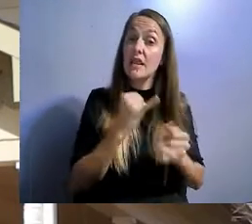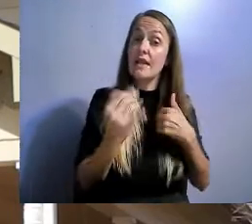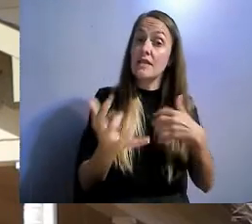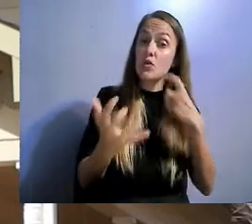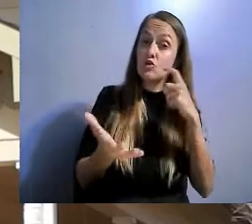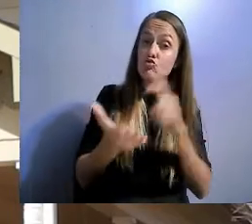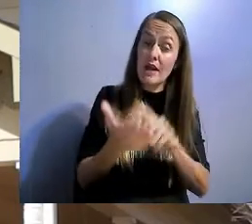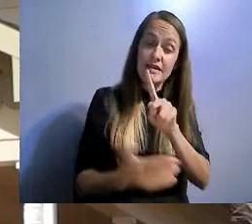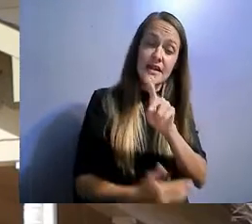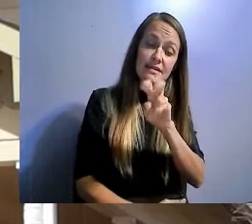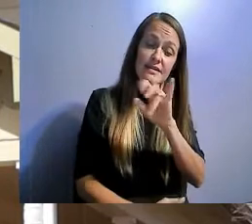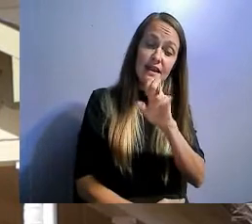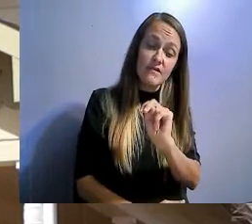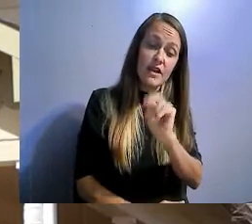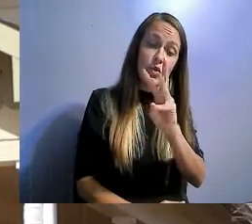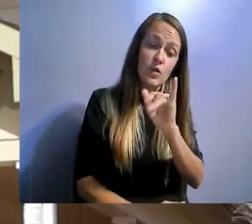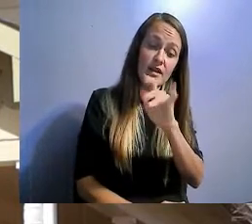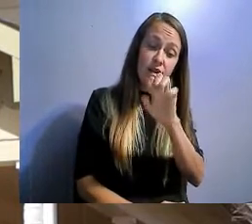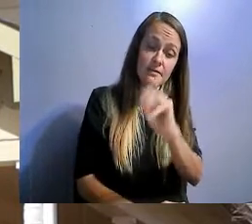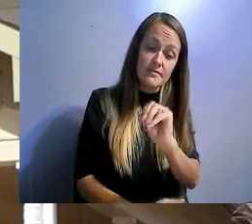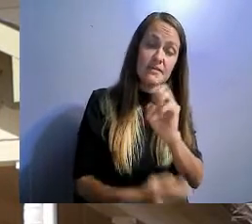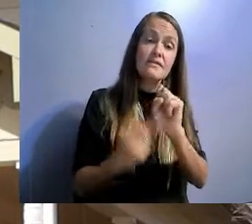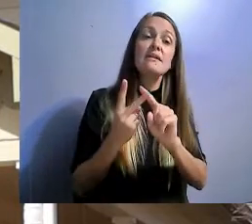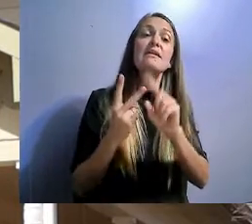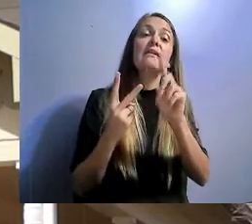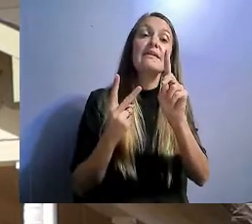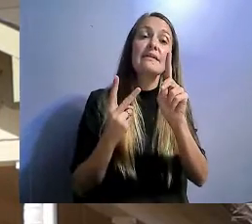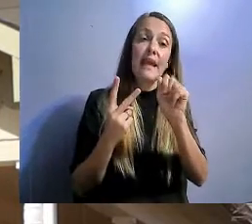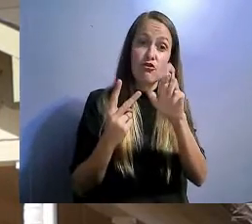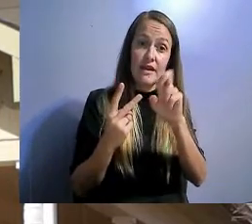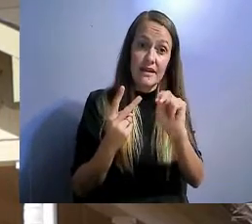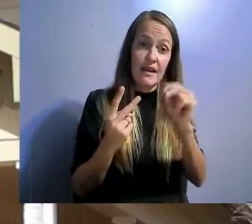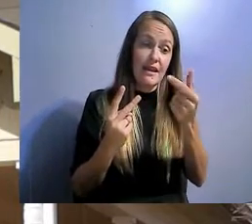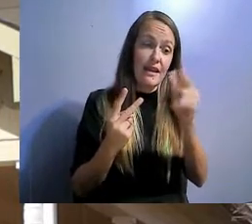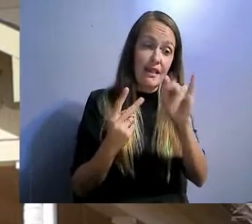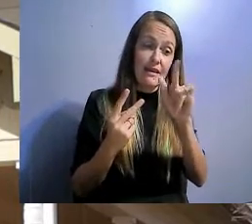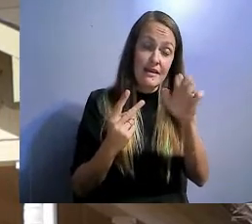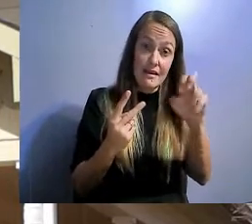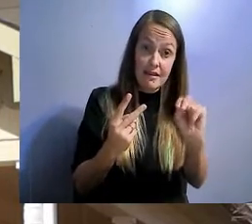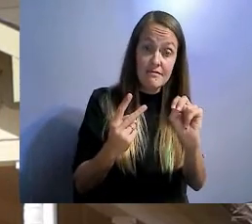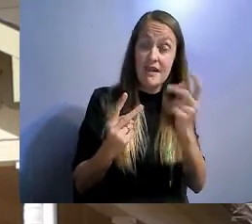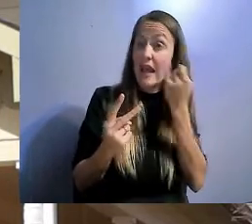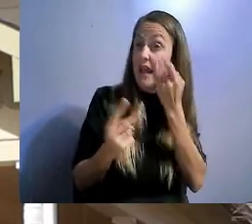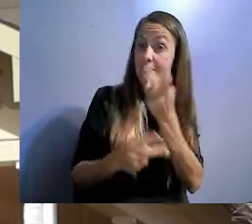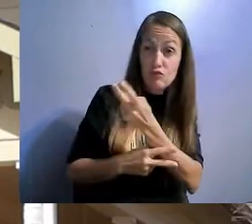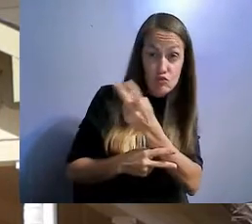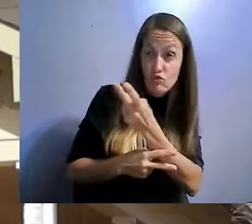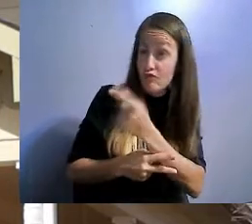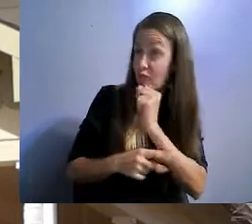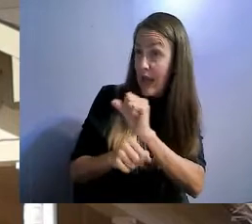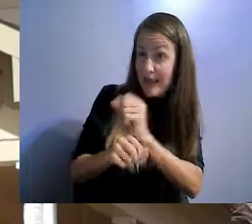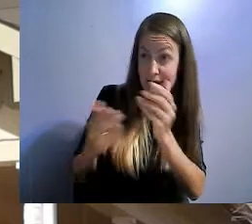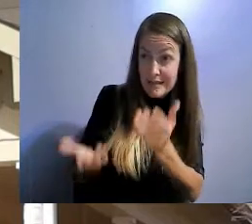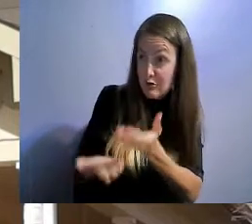Without their efforts over the past couple of years as we've all dealt with Covid, we certainly wouldn't be expending the victories that we are now.